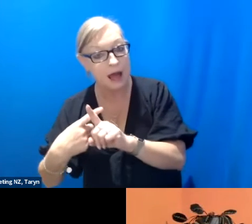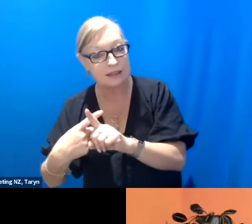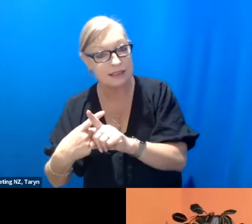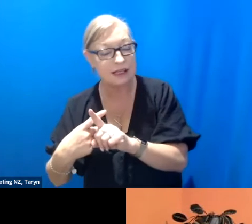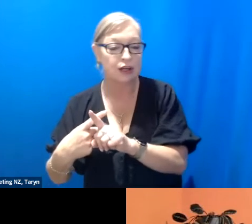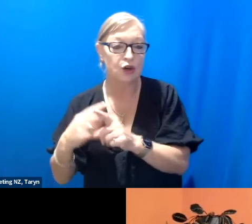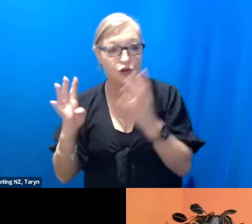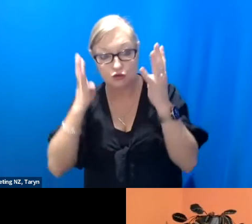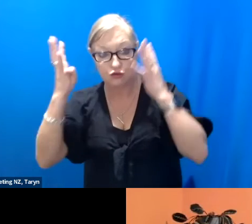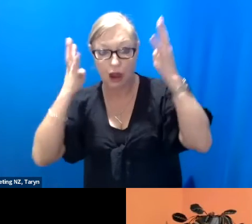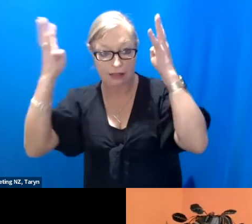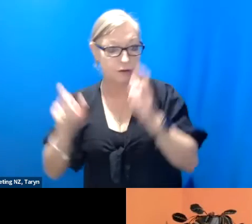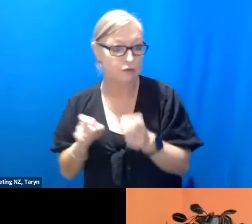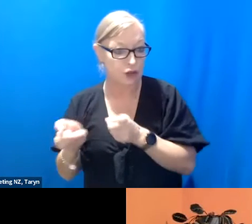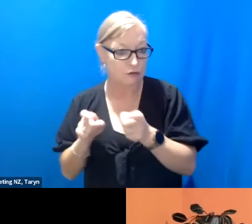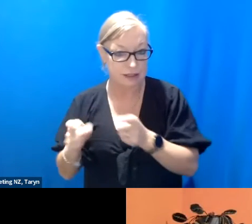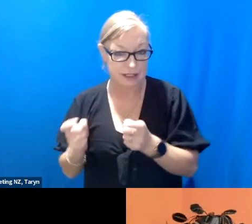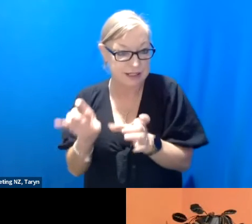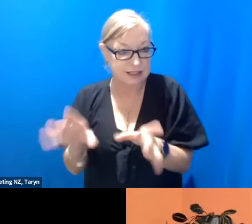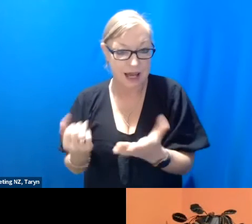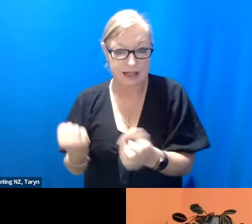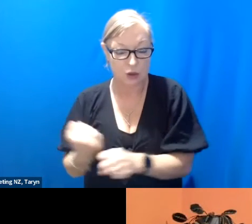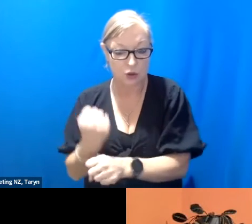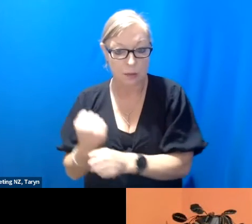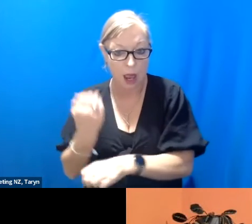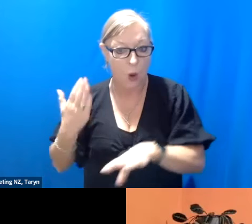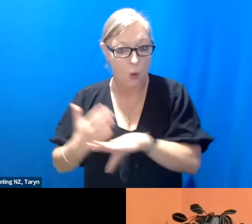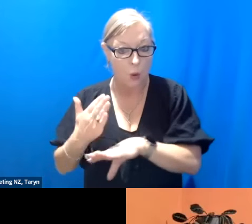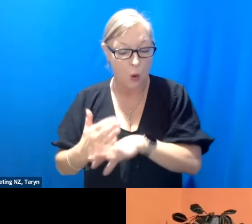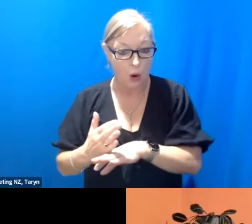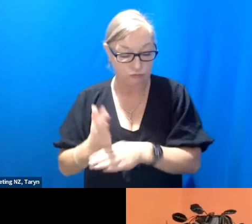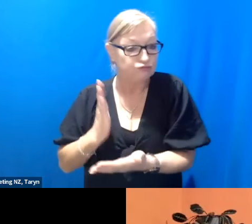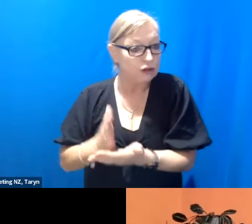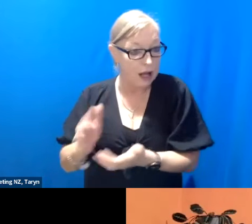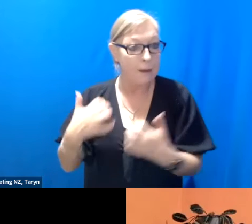Yeah I think that's something that is exciting me and I think, beginning to sort of